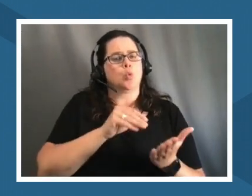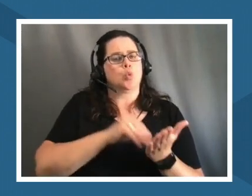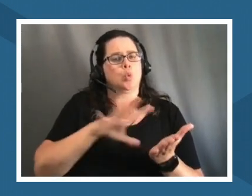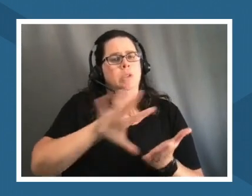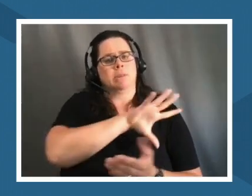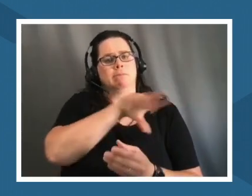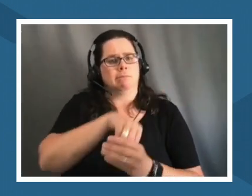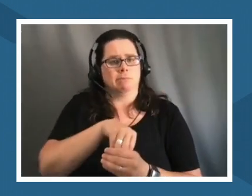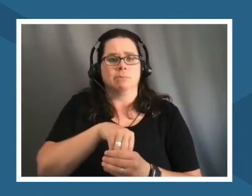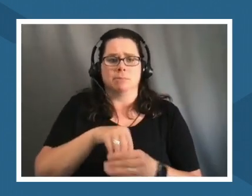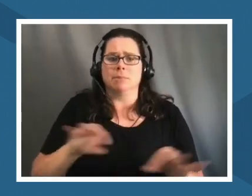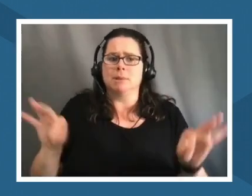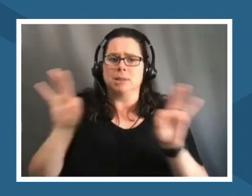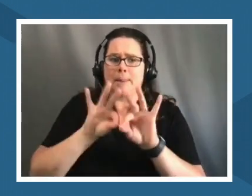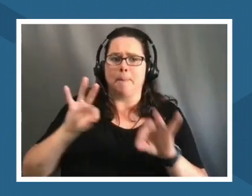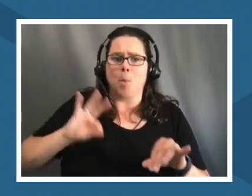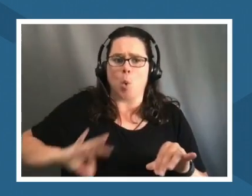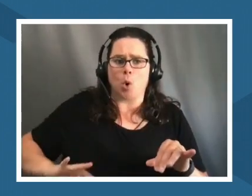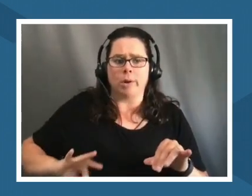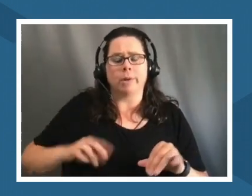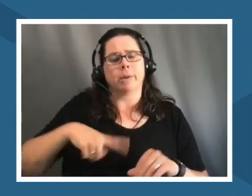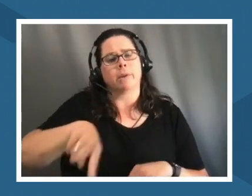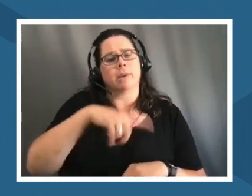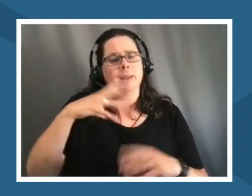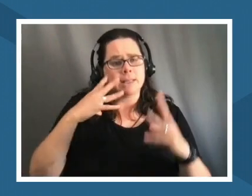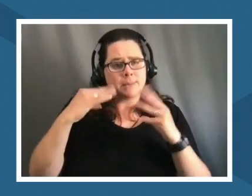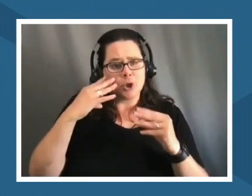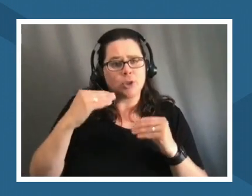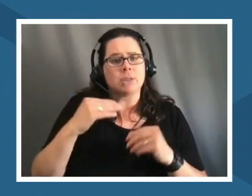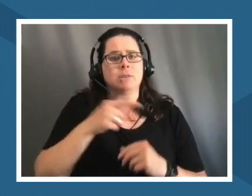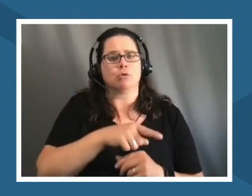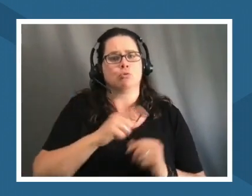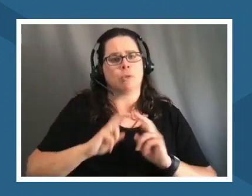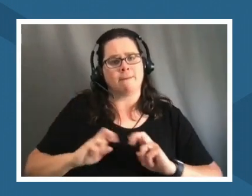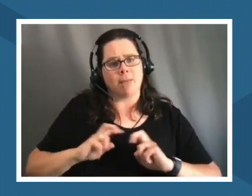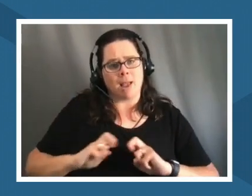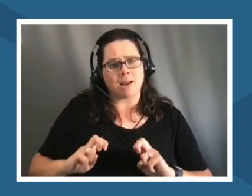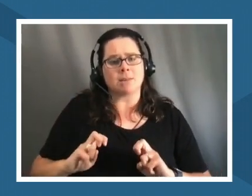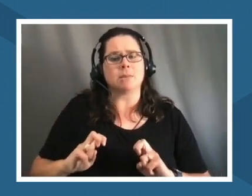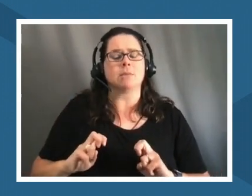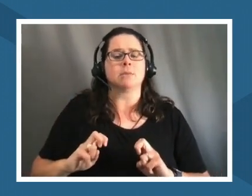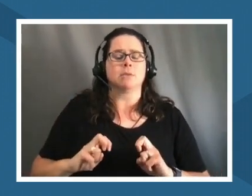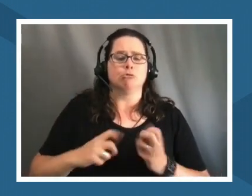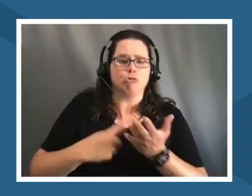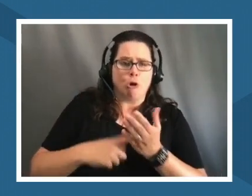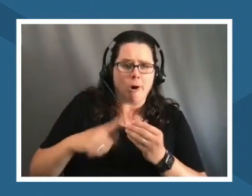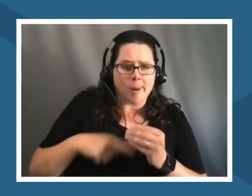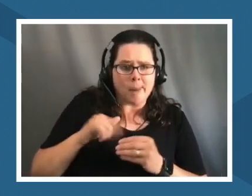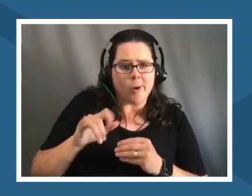important to have them experience it and have them reflect on it have them talk